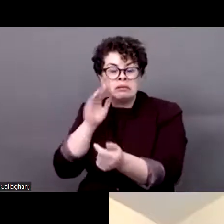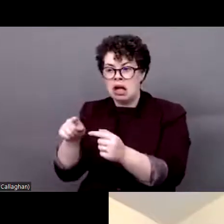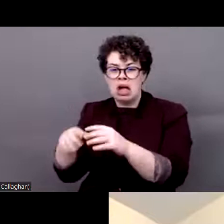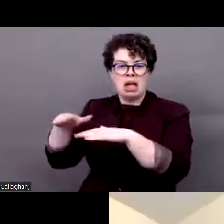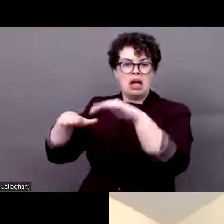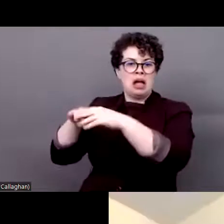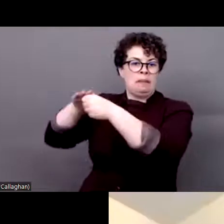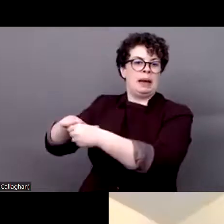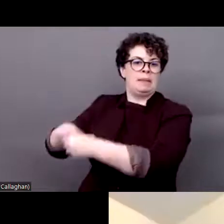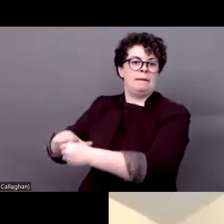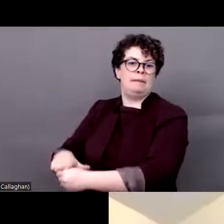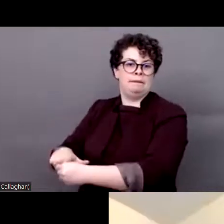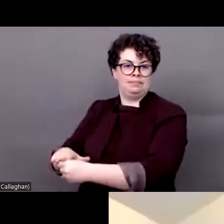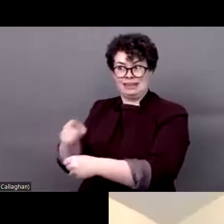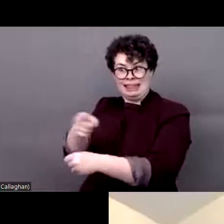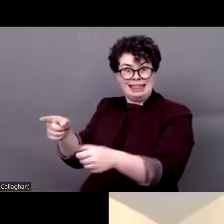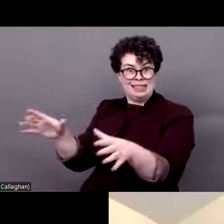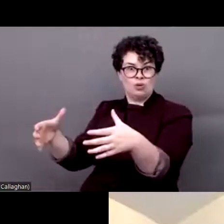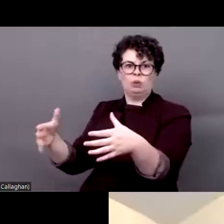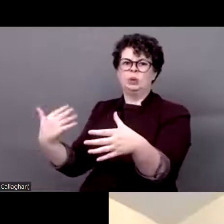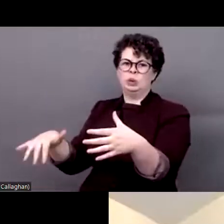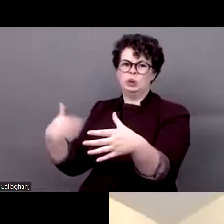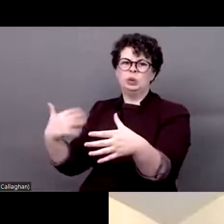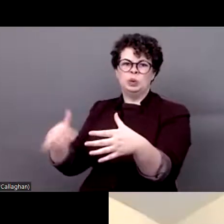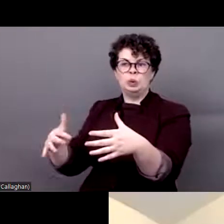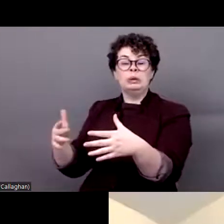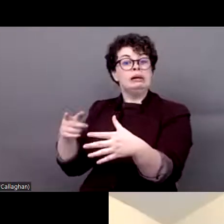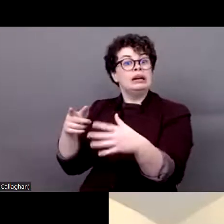according to their indigenous.